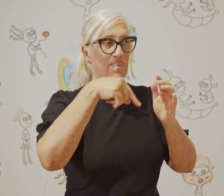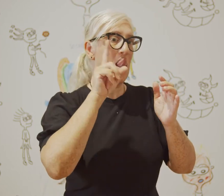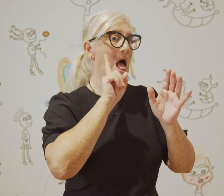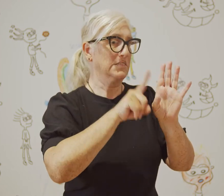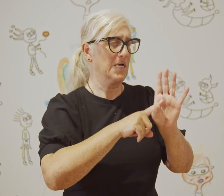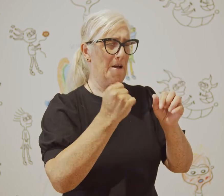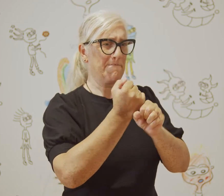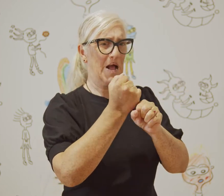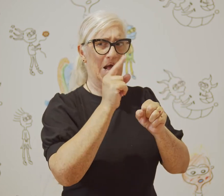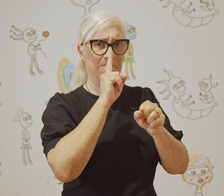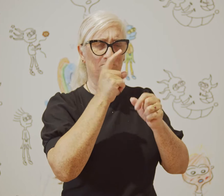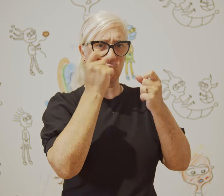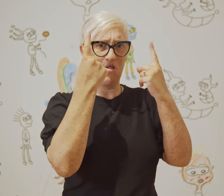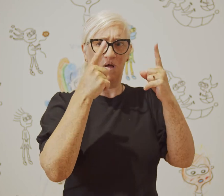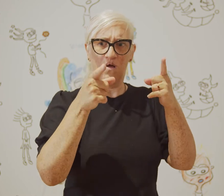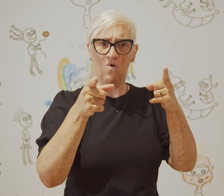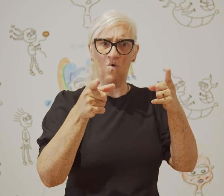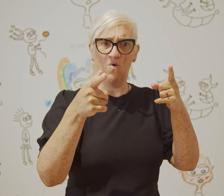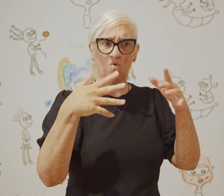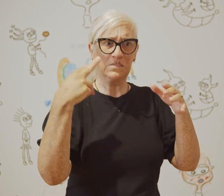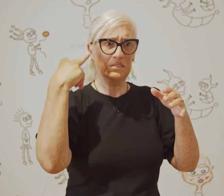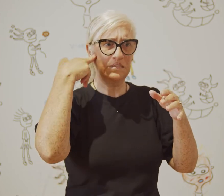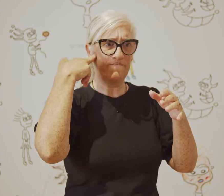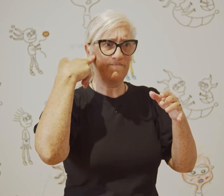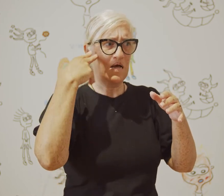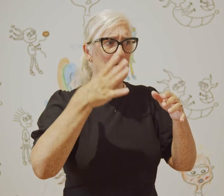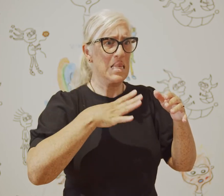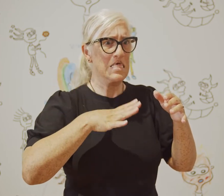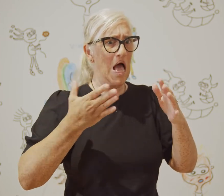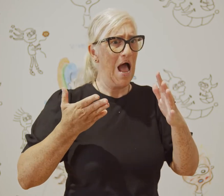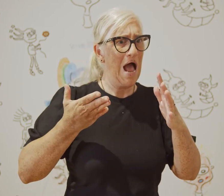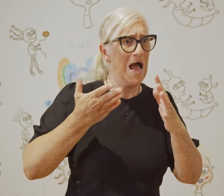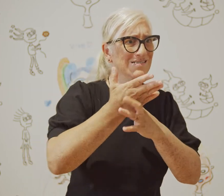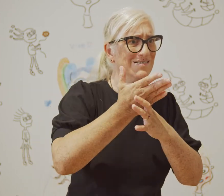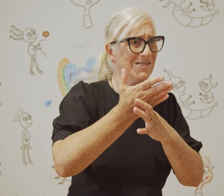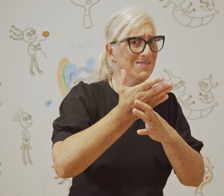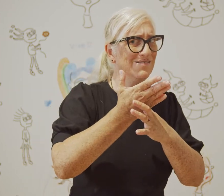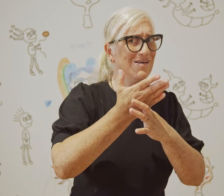we experienced last year really highlighted the need for access